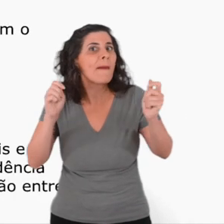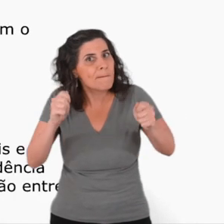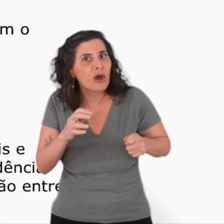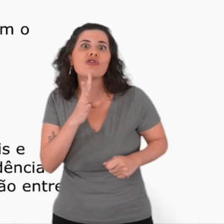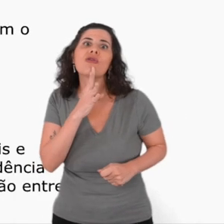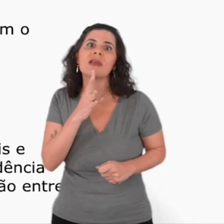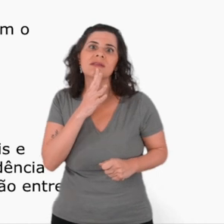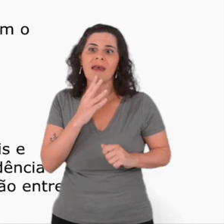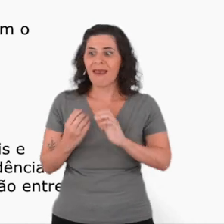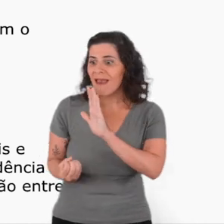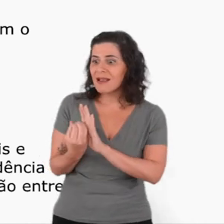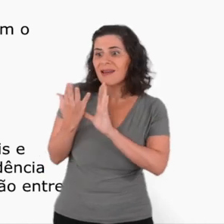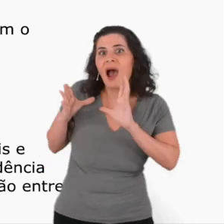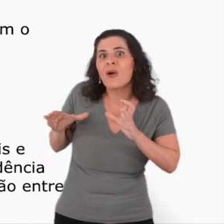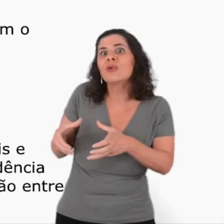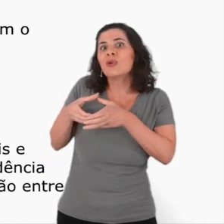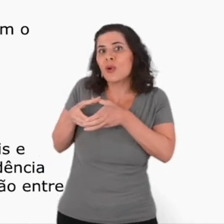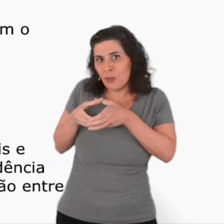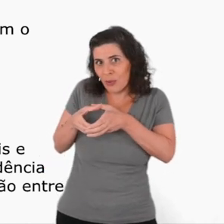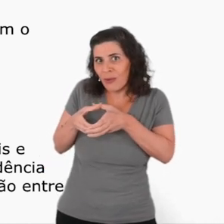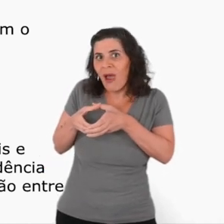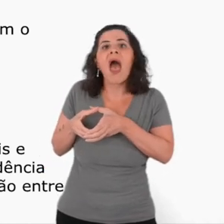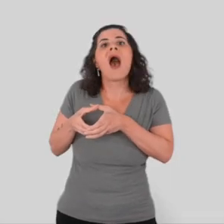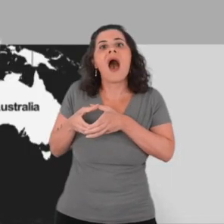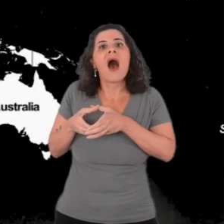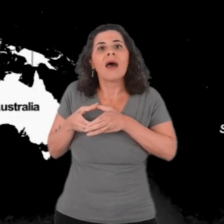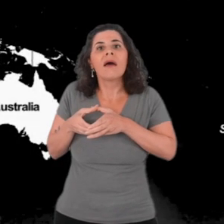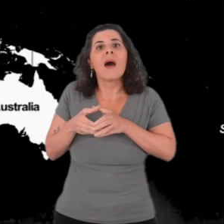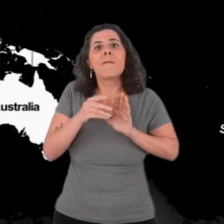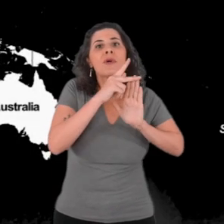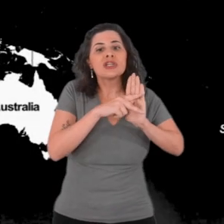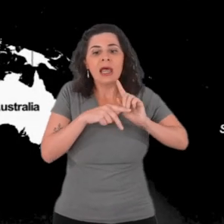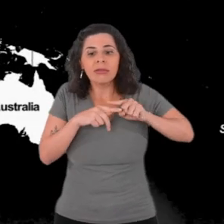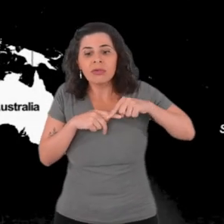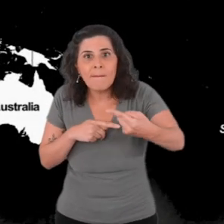and create a group that then continues to develop the project.